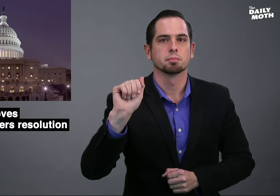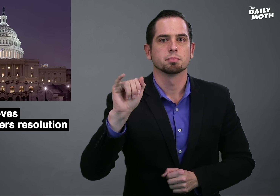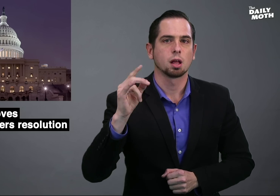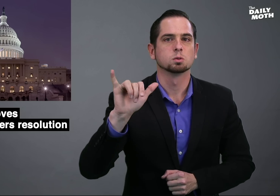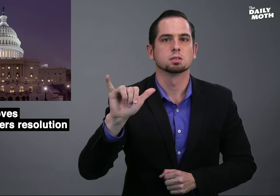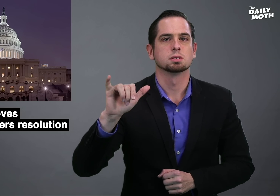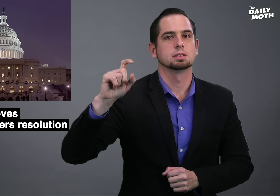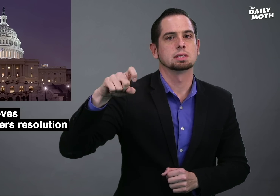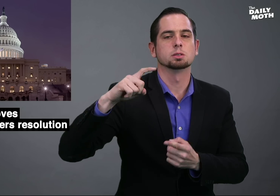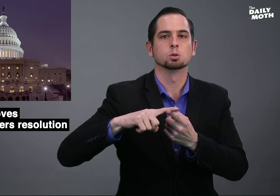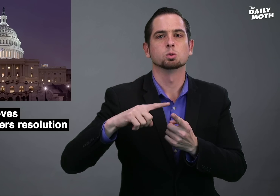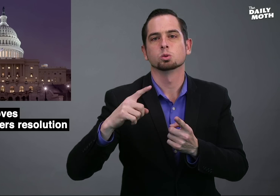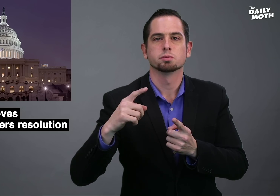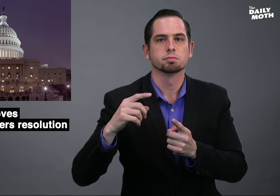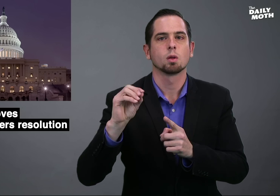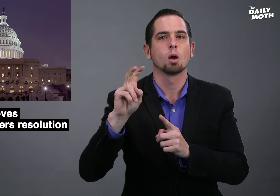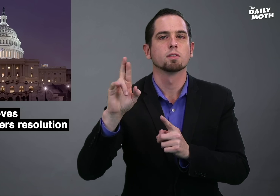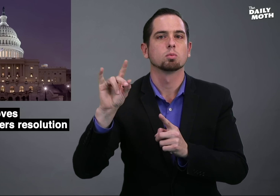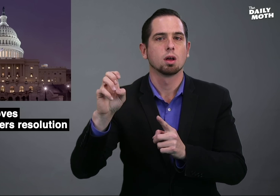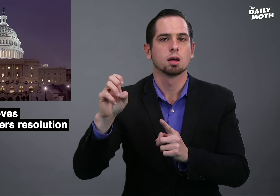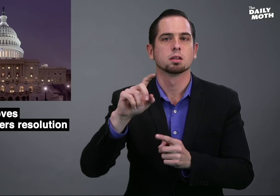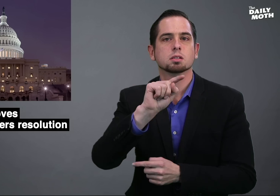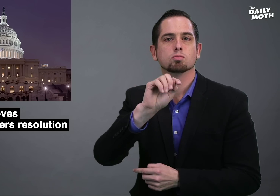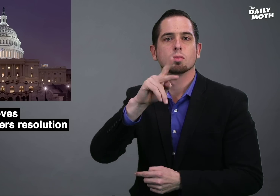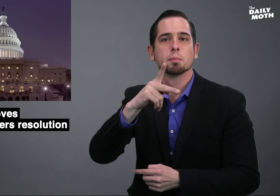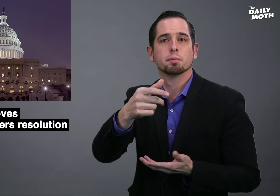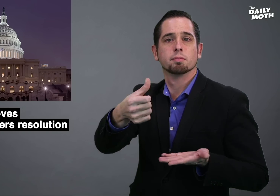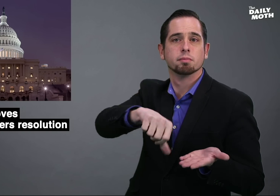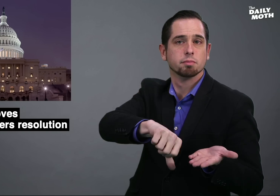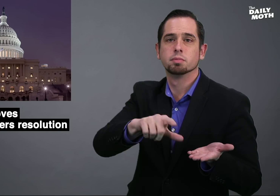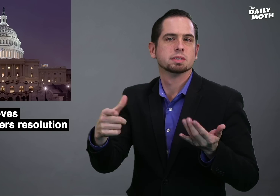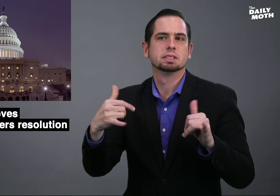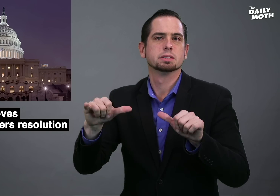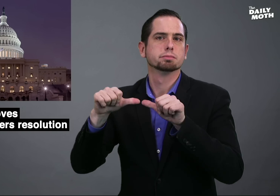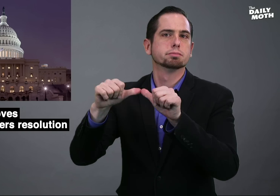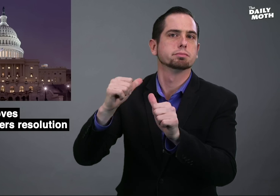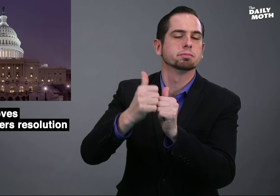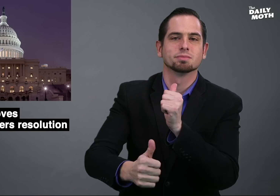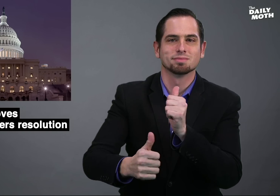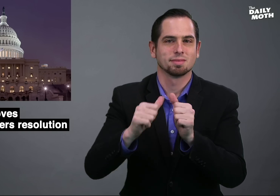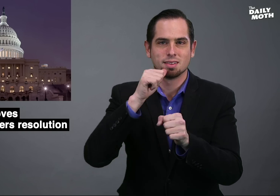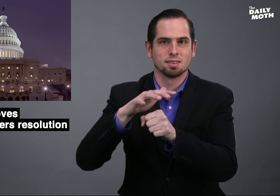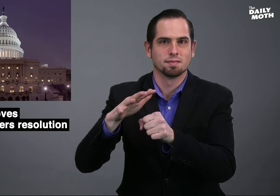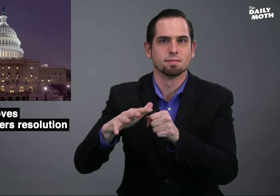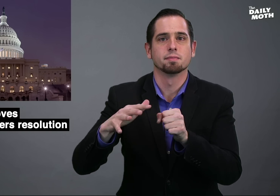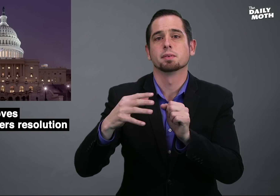majority needed to override Trump's veto.